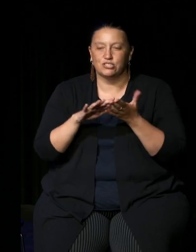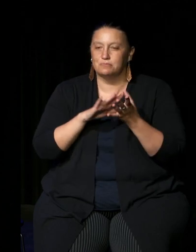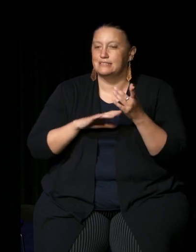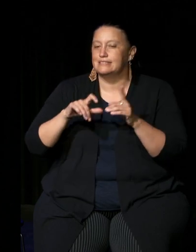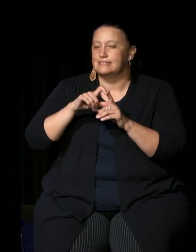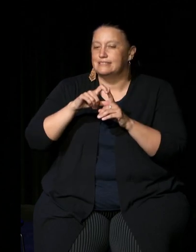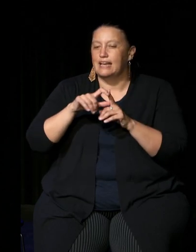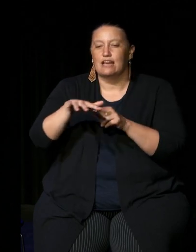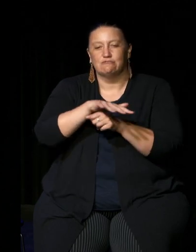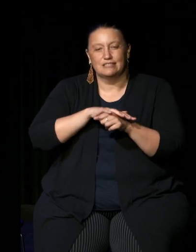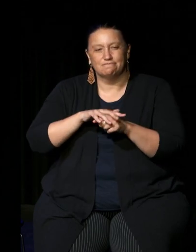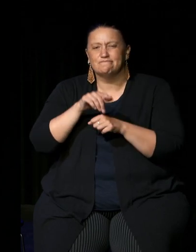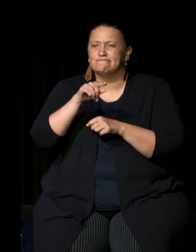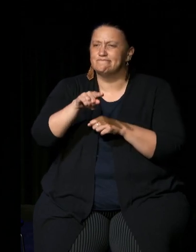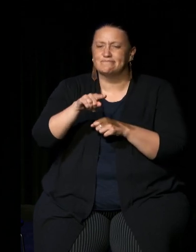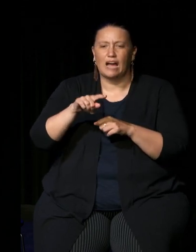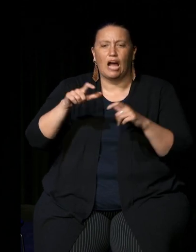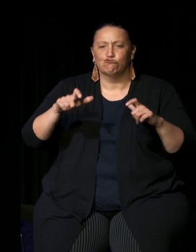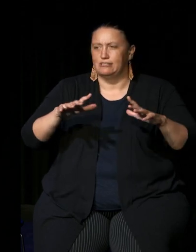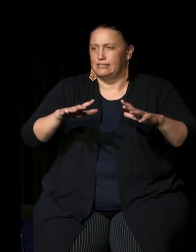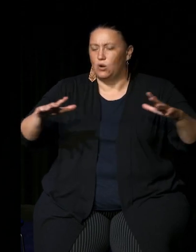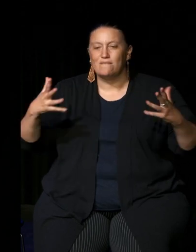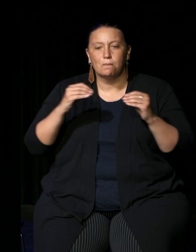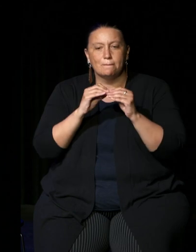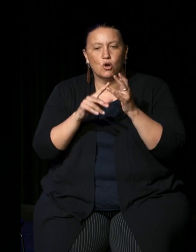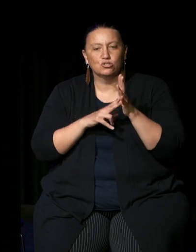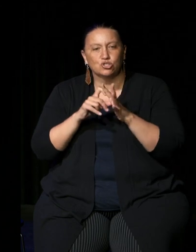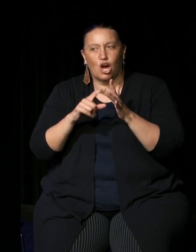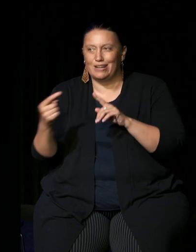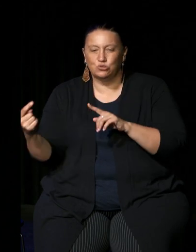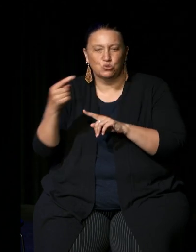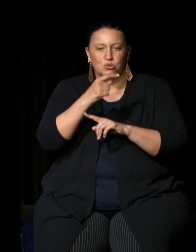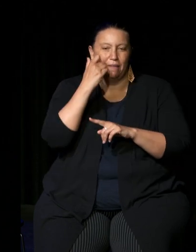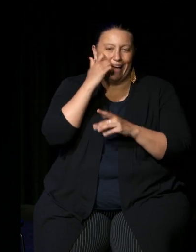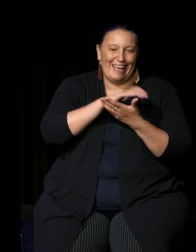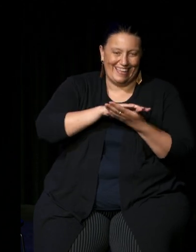Dharug country stretches from Bondi to Blackheath, Palm Beach to Picton,